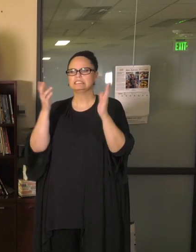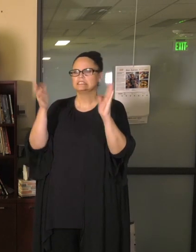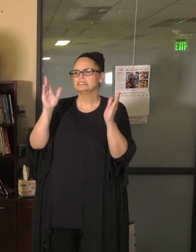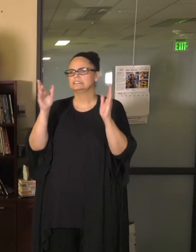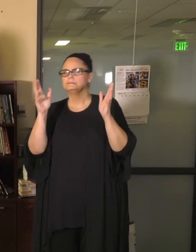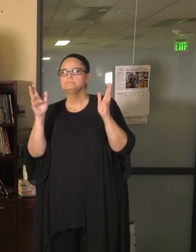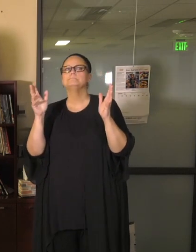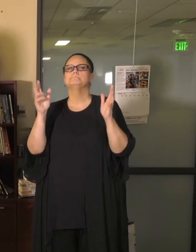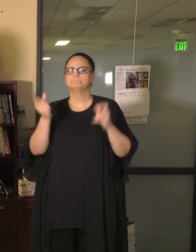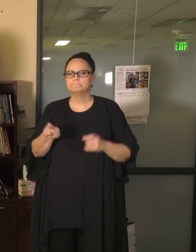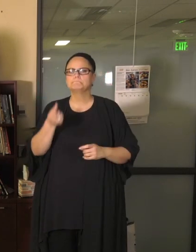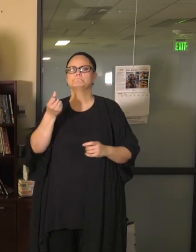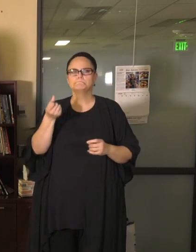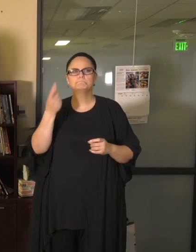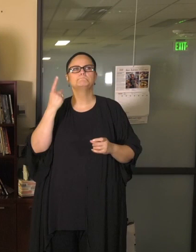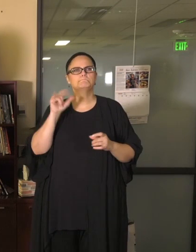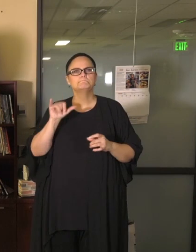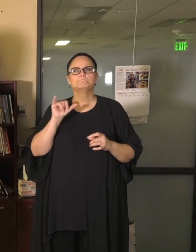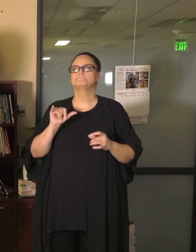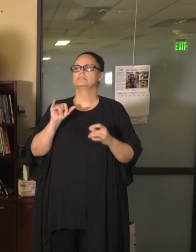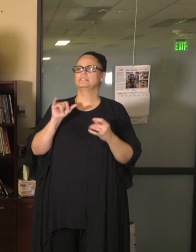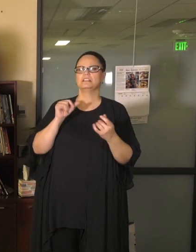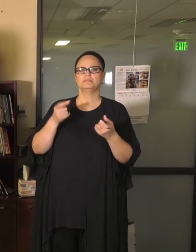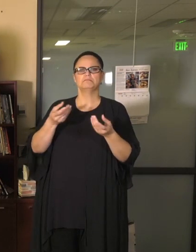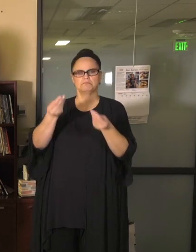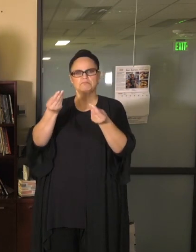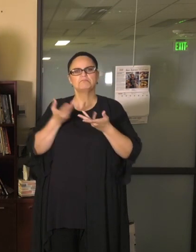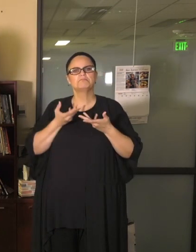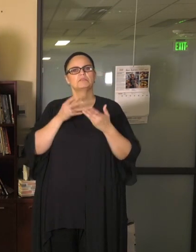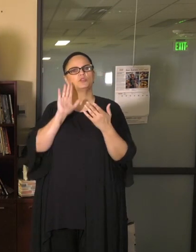team and our community the kind of feedback that you feel is appropriate.